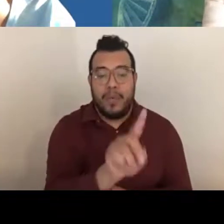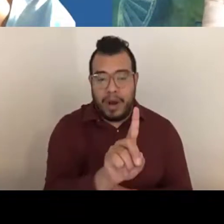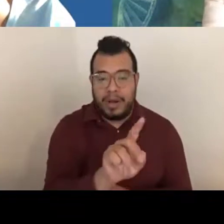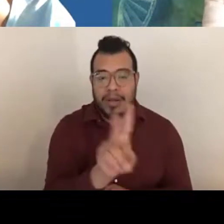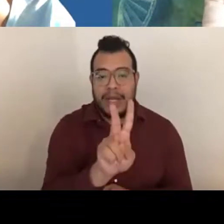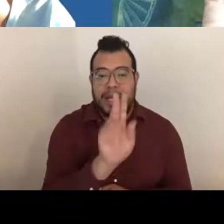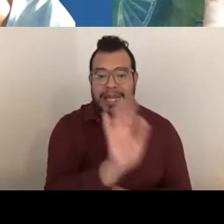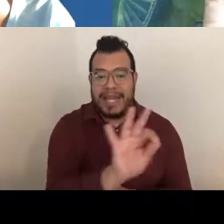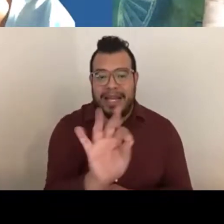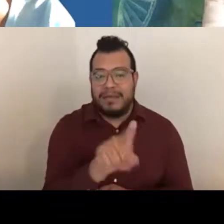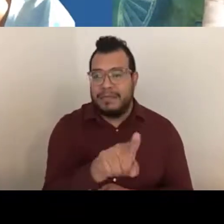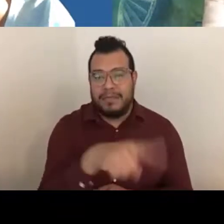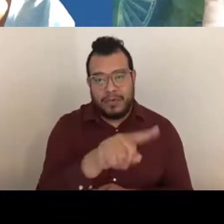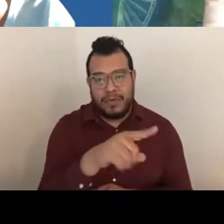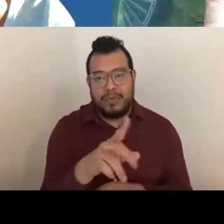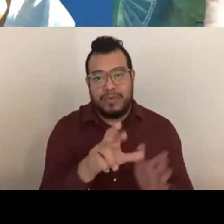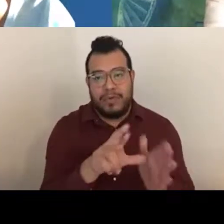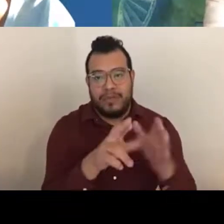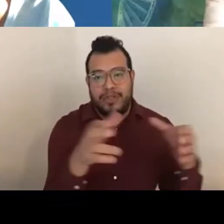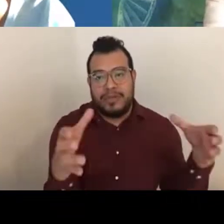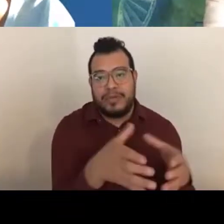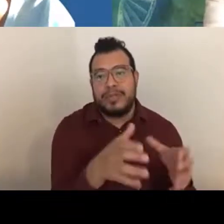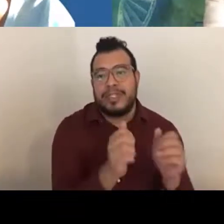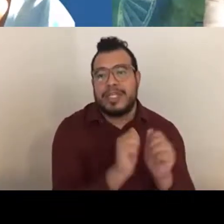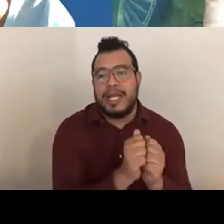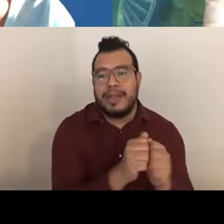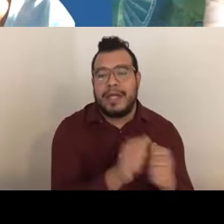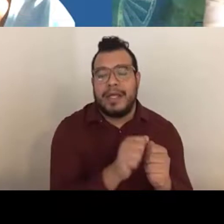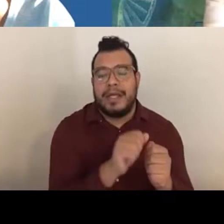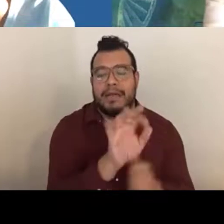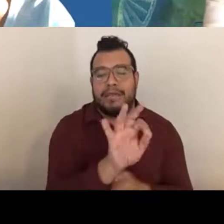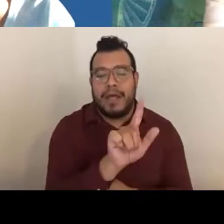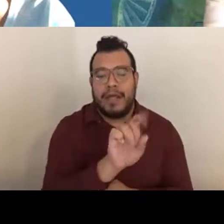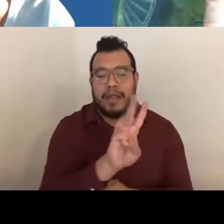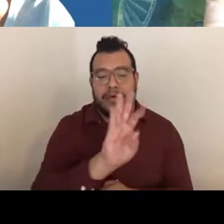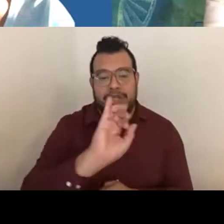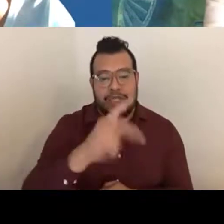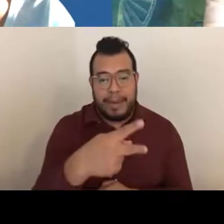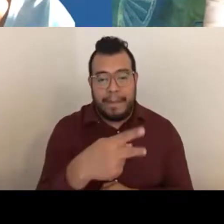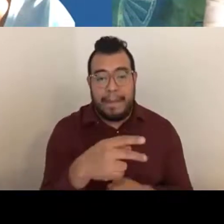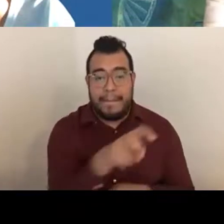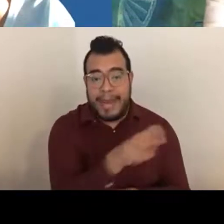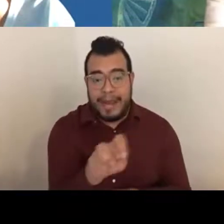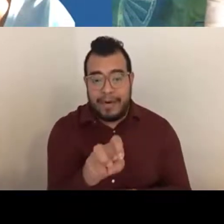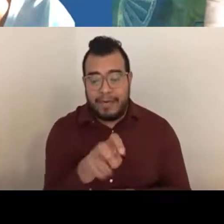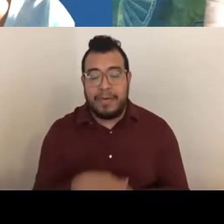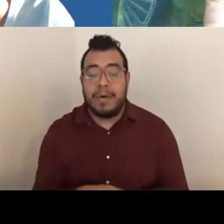those are reviewed together in a fellowship panel. Usually all F awards are discussed.